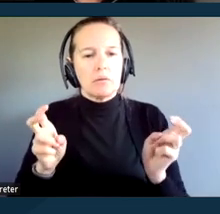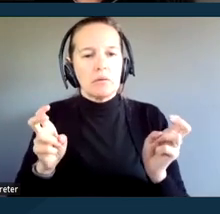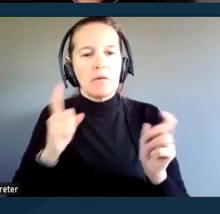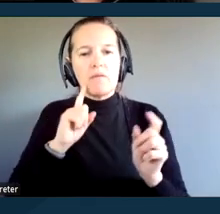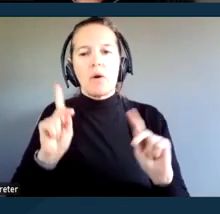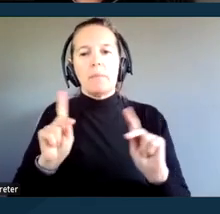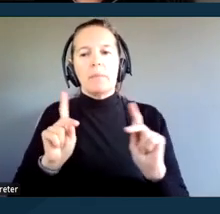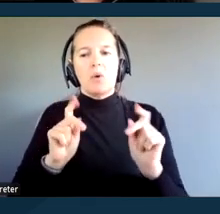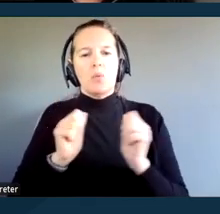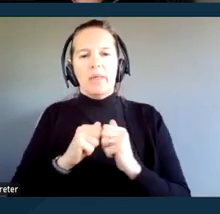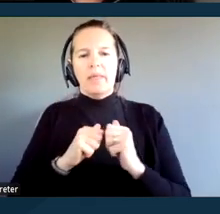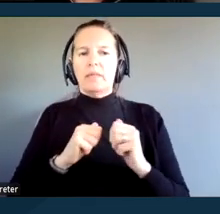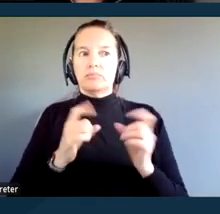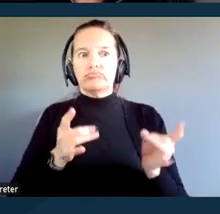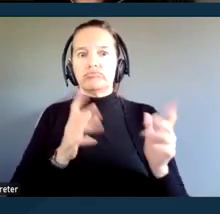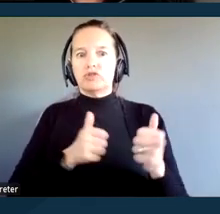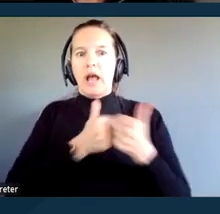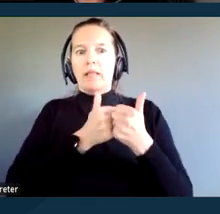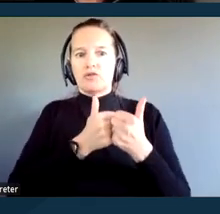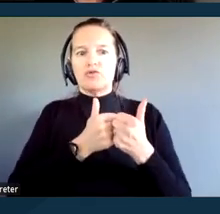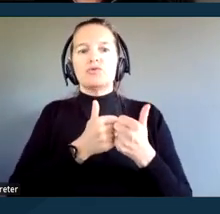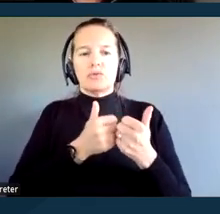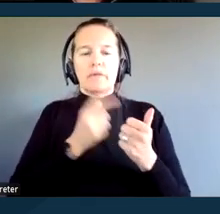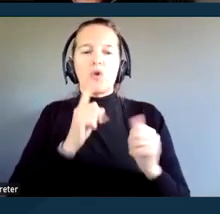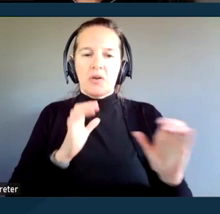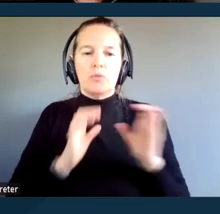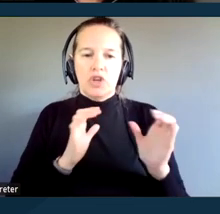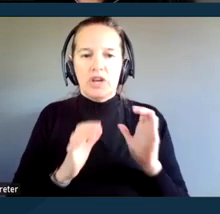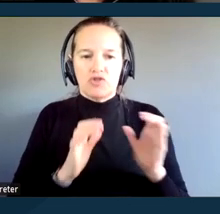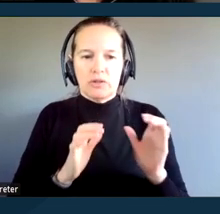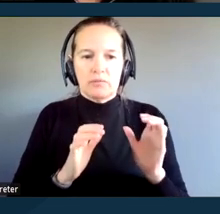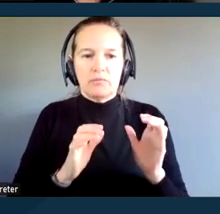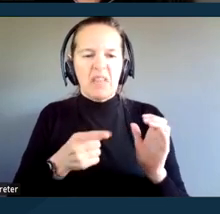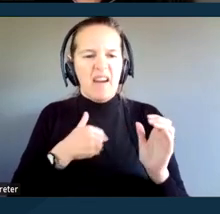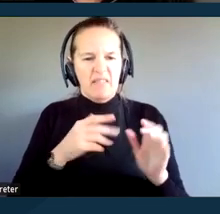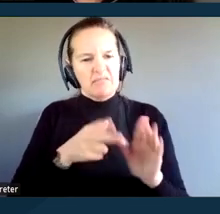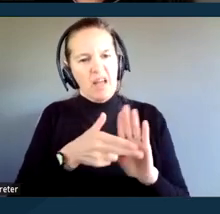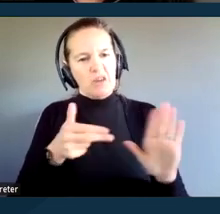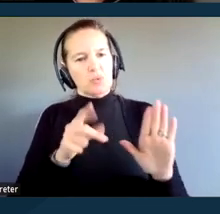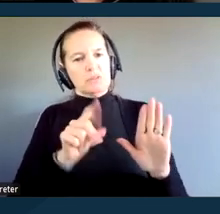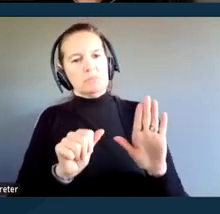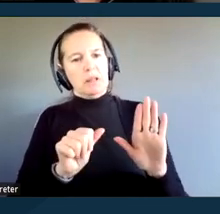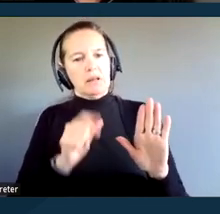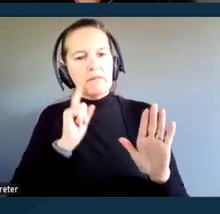challenging communication disabilities. And those programs can help with things like